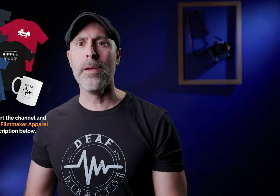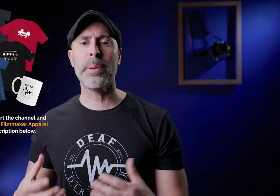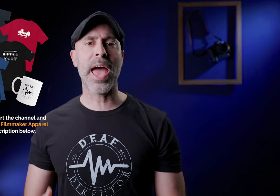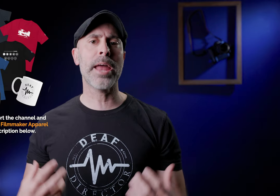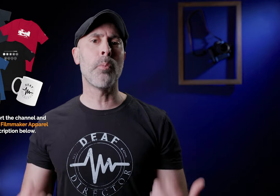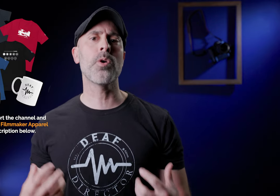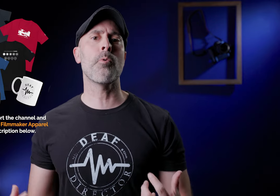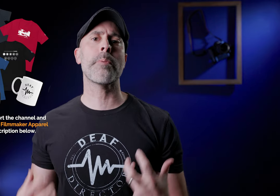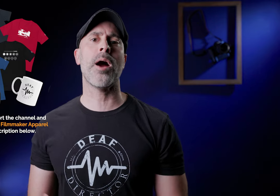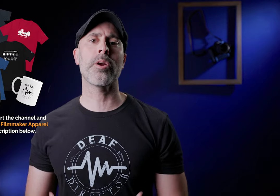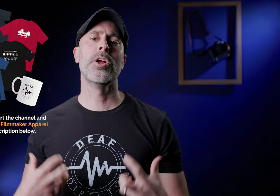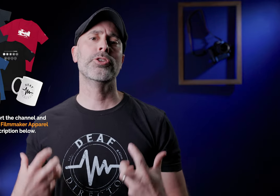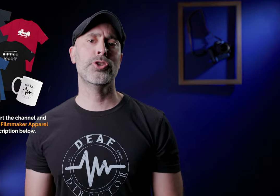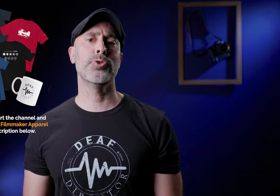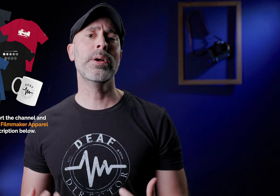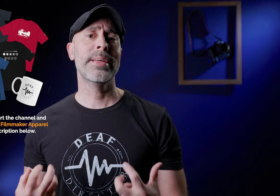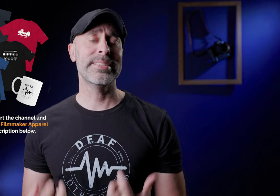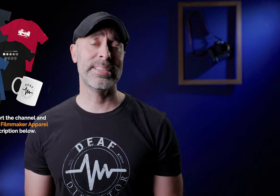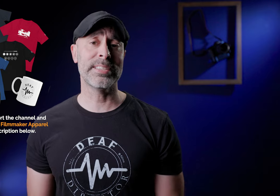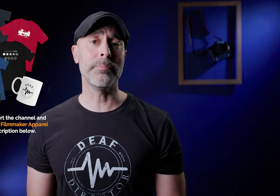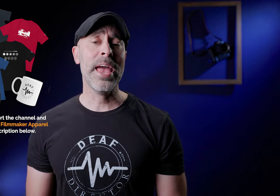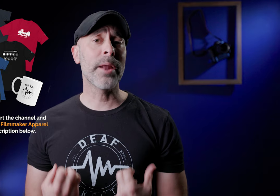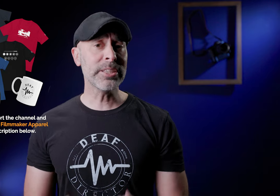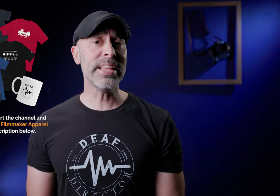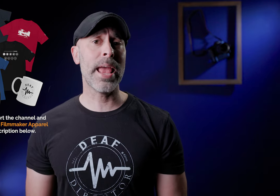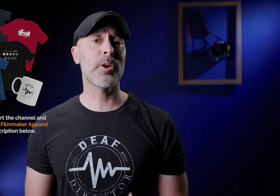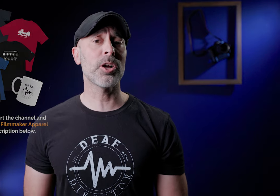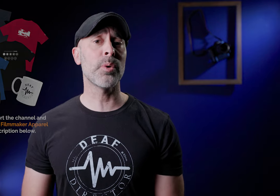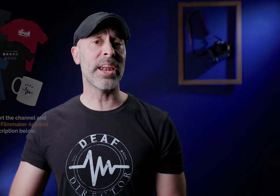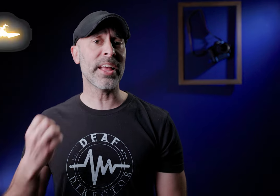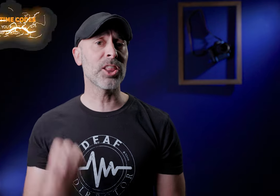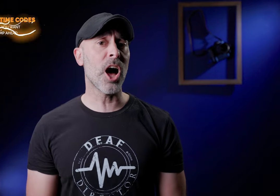but add more and more power to the system and I recently came across one that I think a lot of